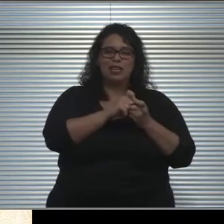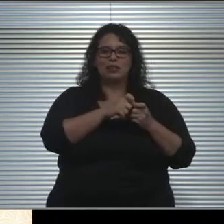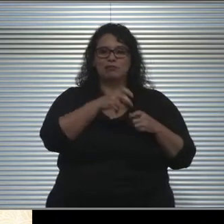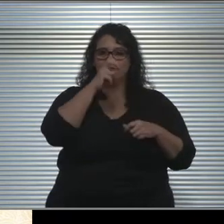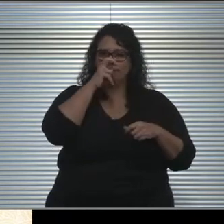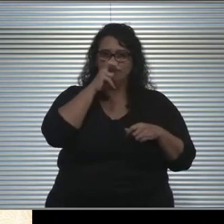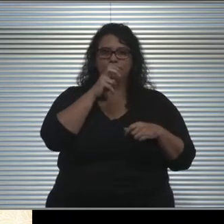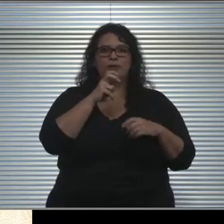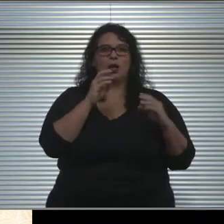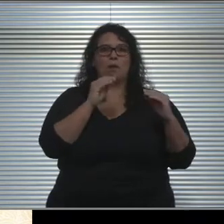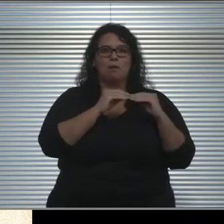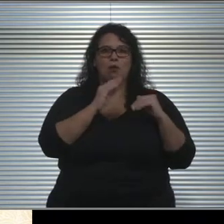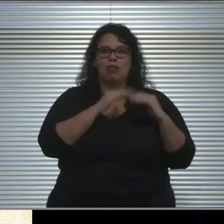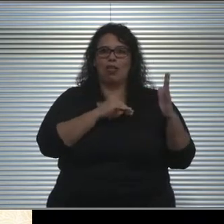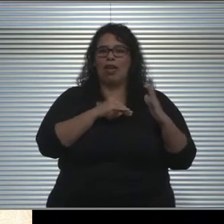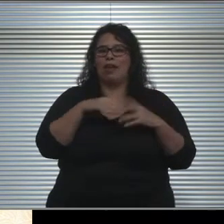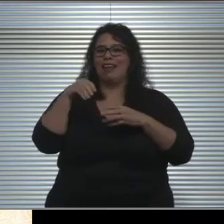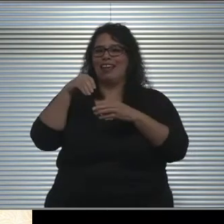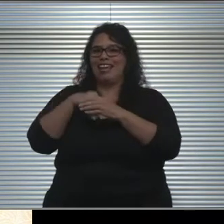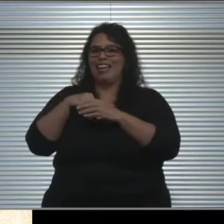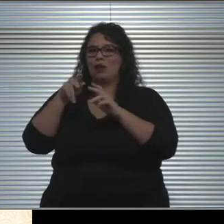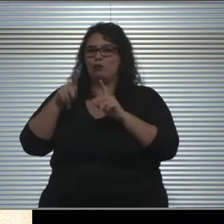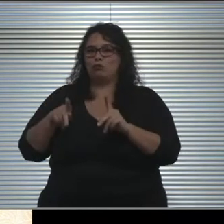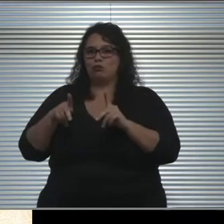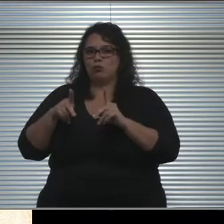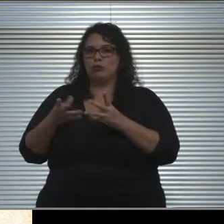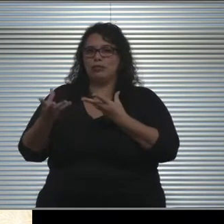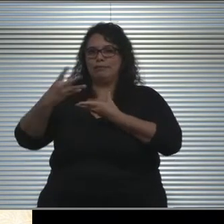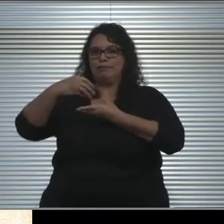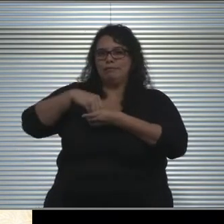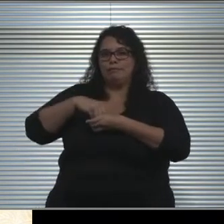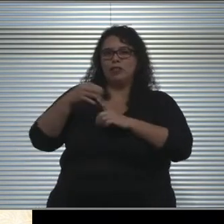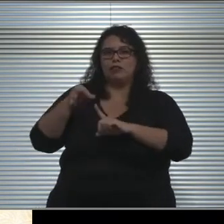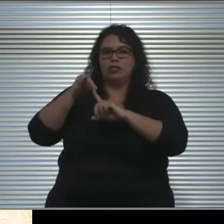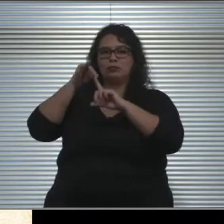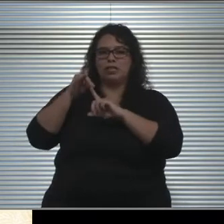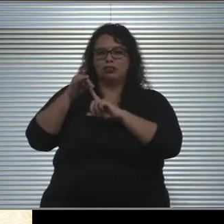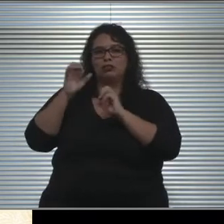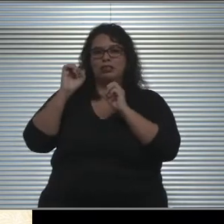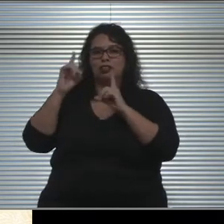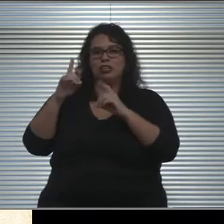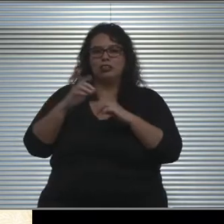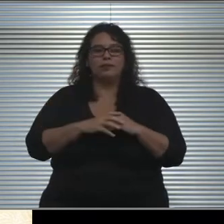moreso than the in-person phasing in for special education. But I wanna take some time